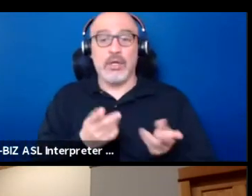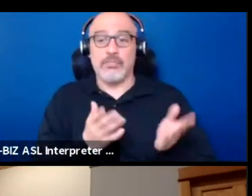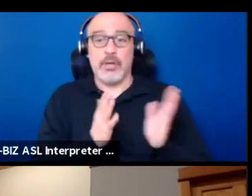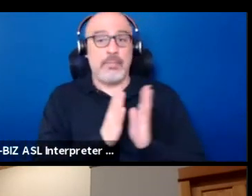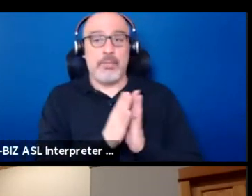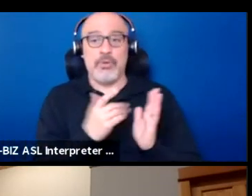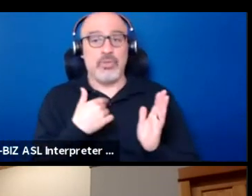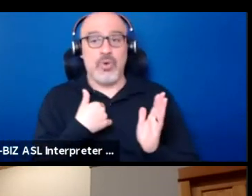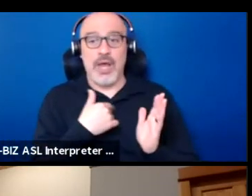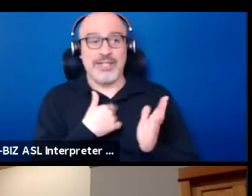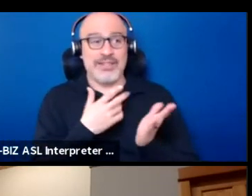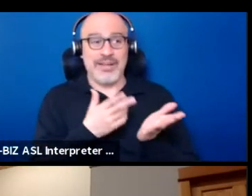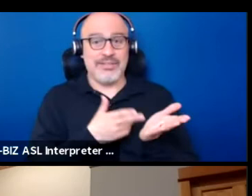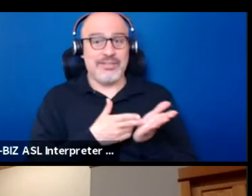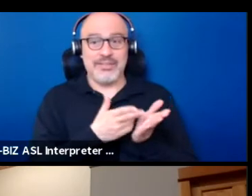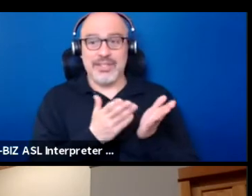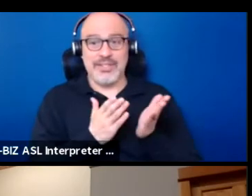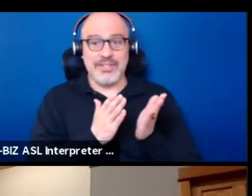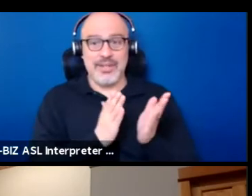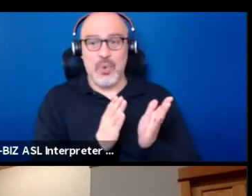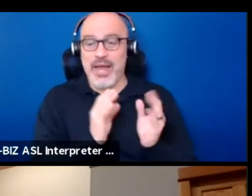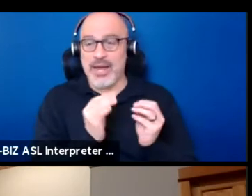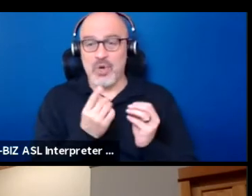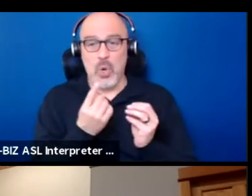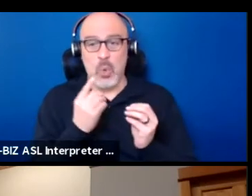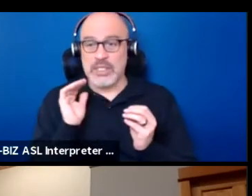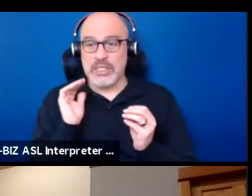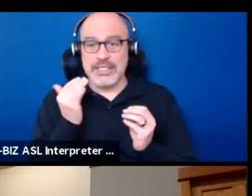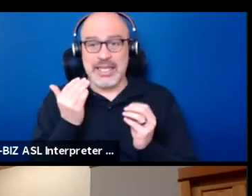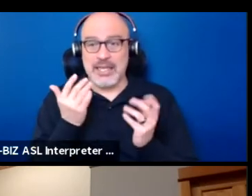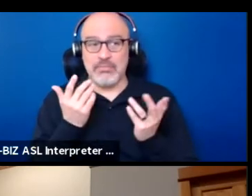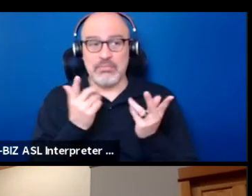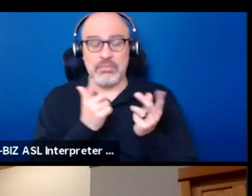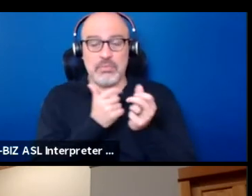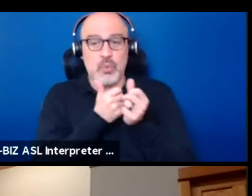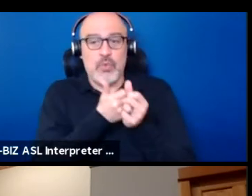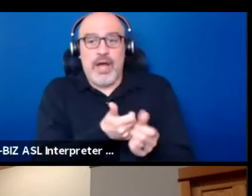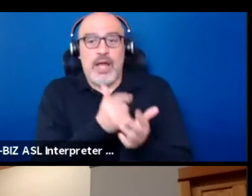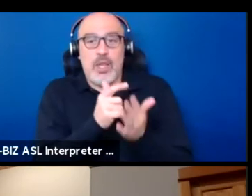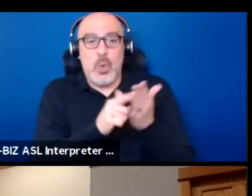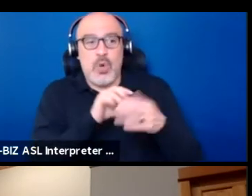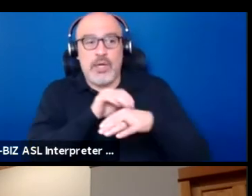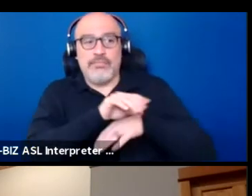and nobody seems to follow some of the advice that we try to give them.